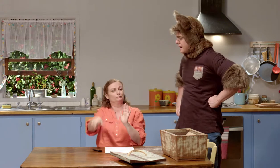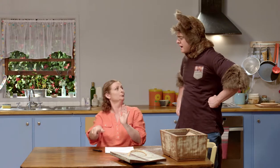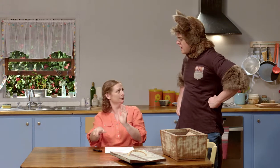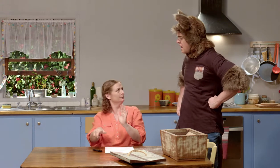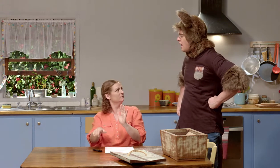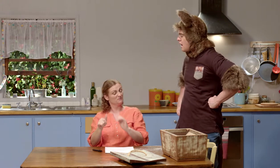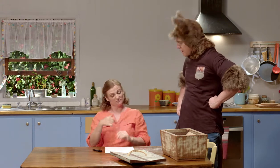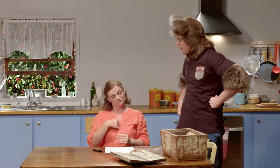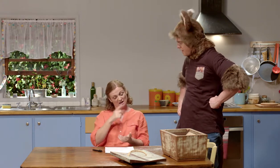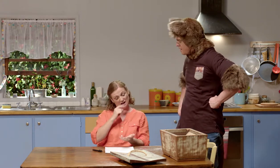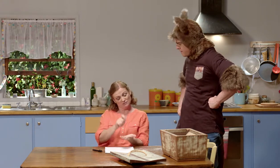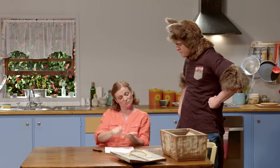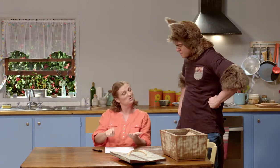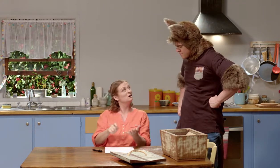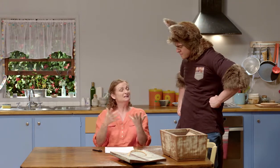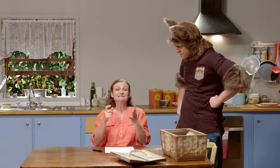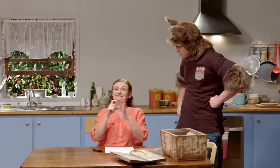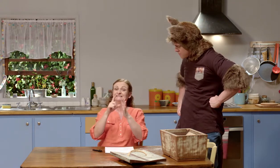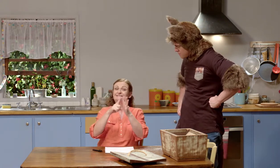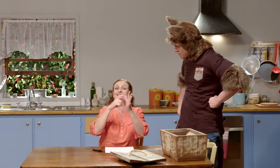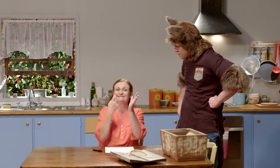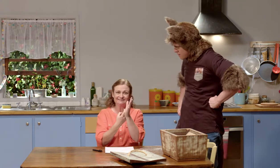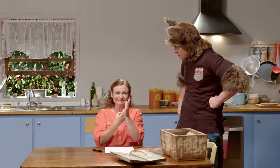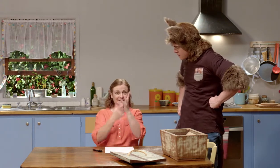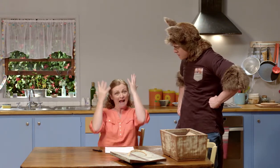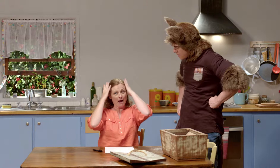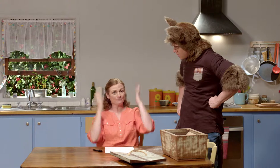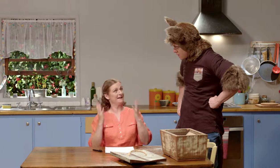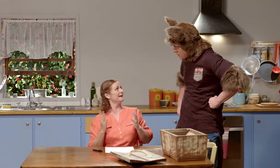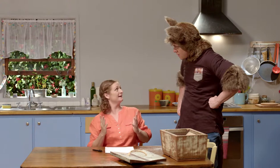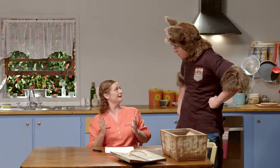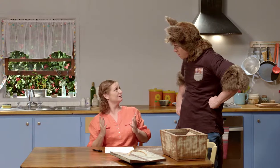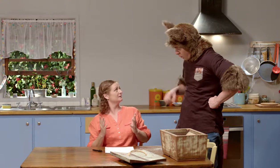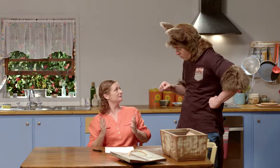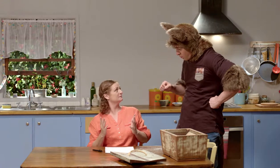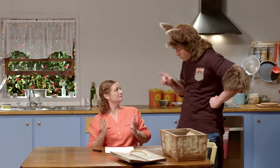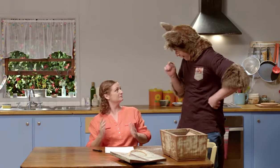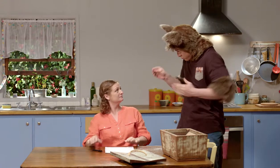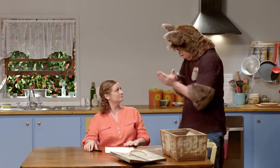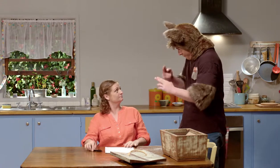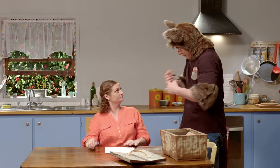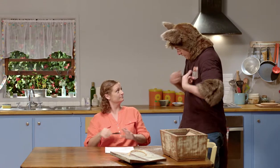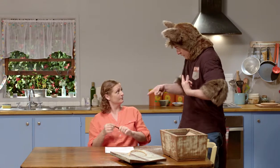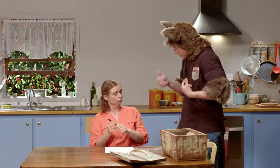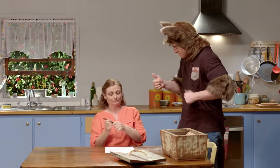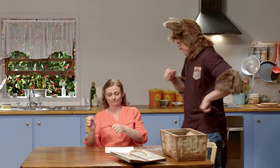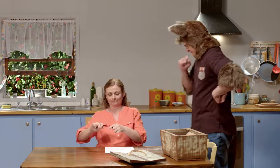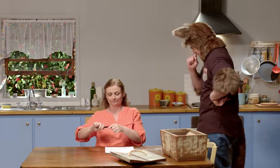then whoever they're writing the letter to. I could start with 'Dear Amanda'. Yeah, can you write that for me?